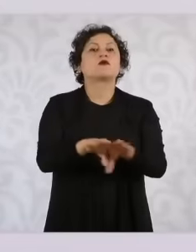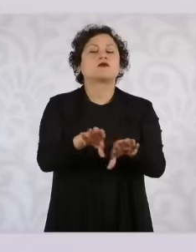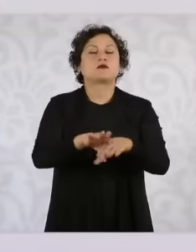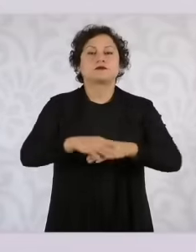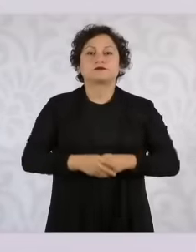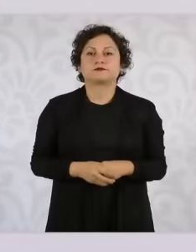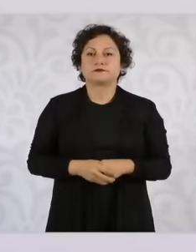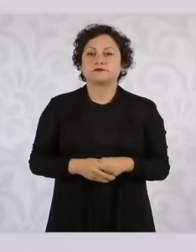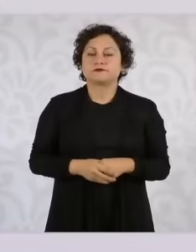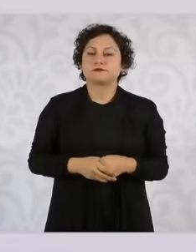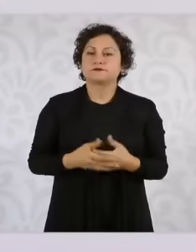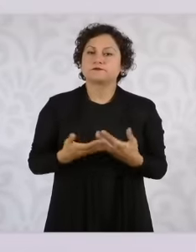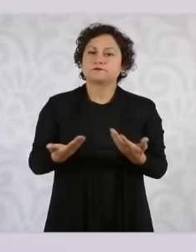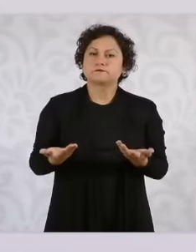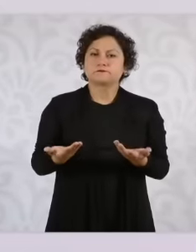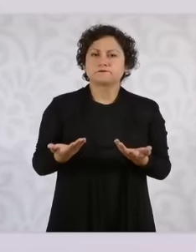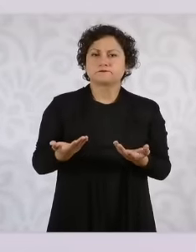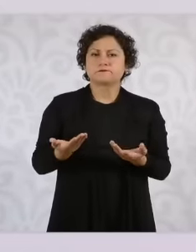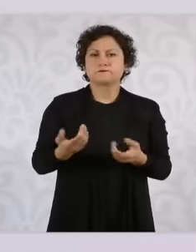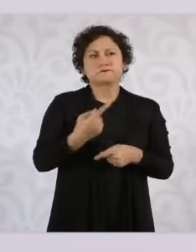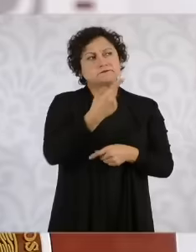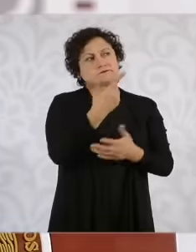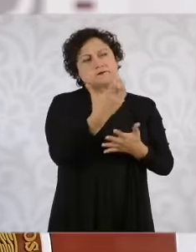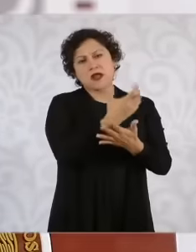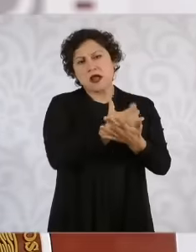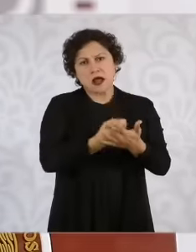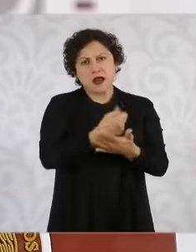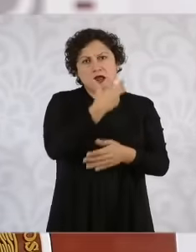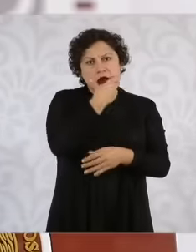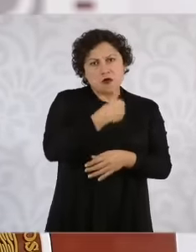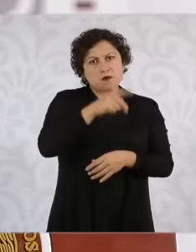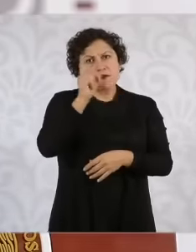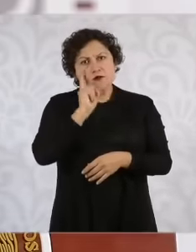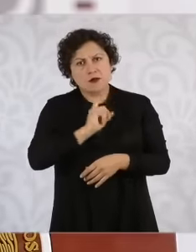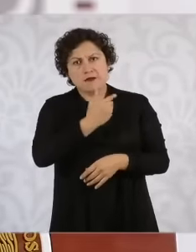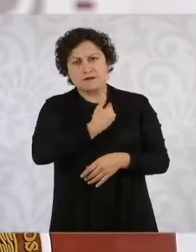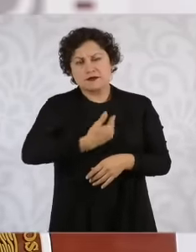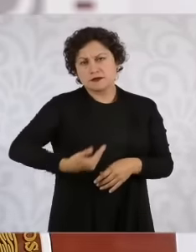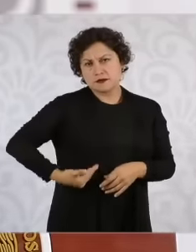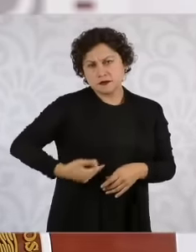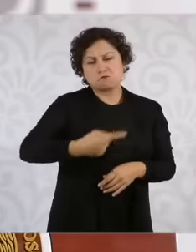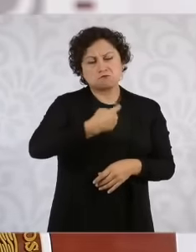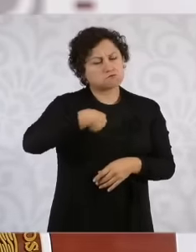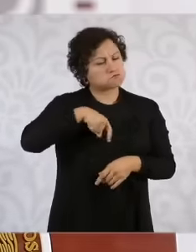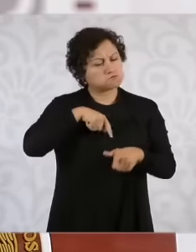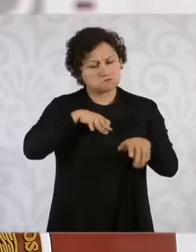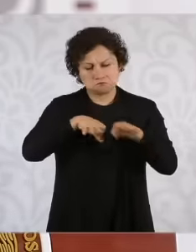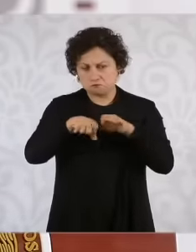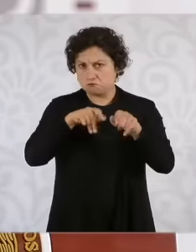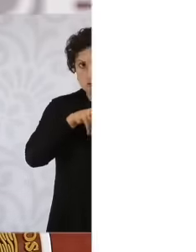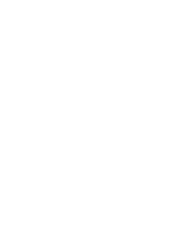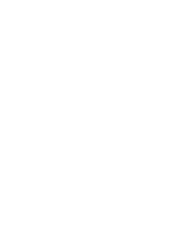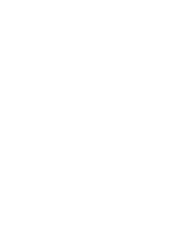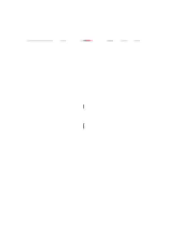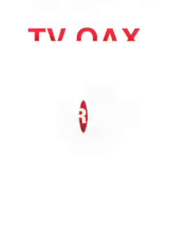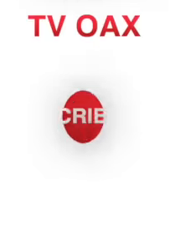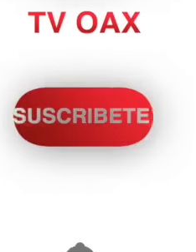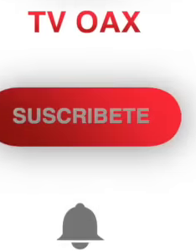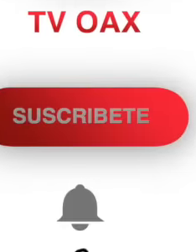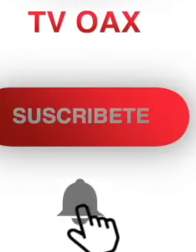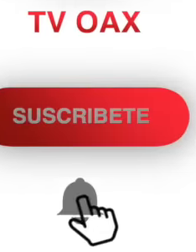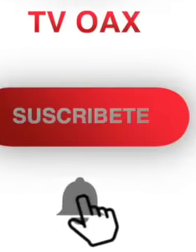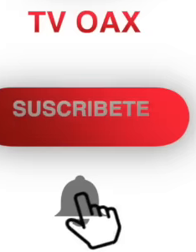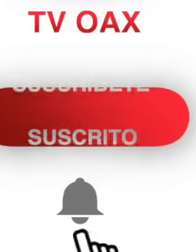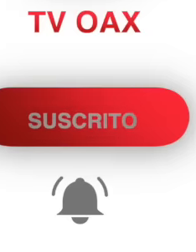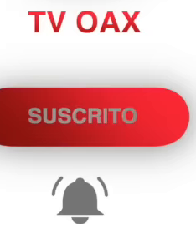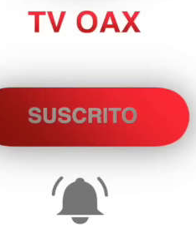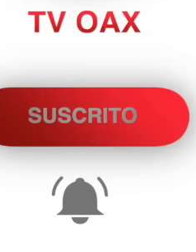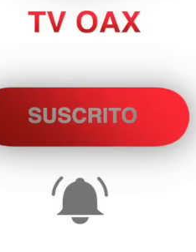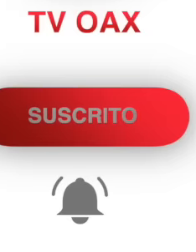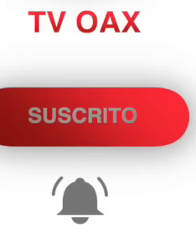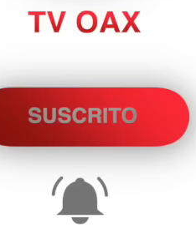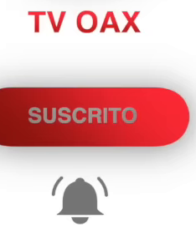of the president's or the president who wins the election is not ours, our Constitution is